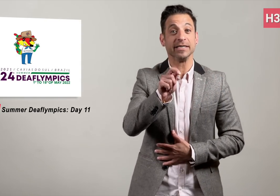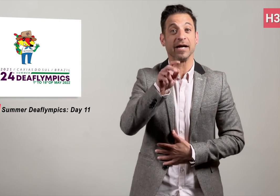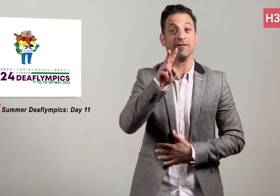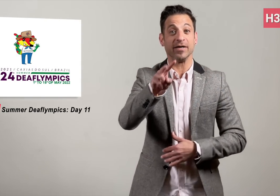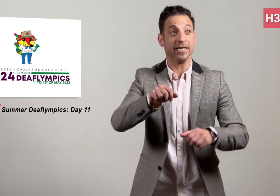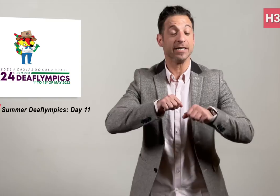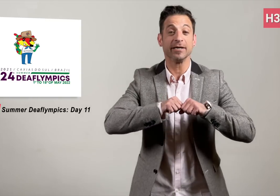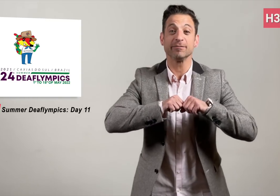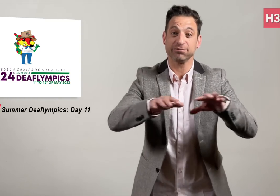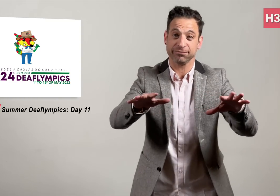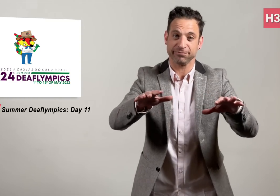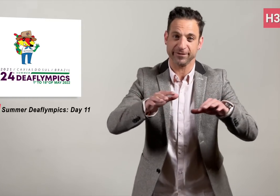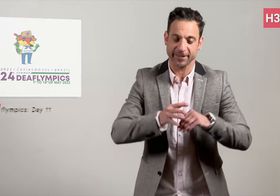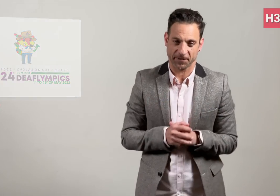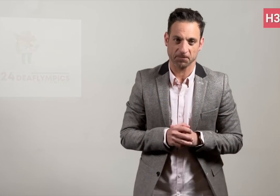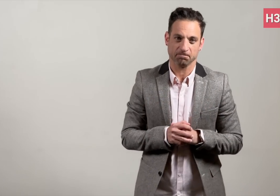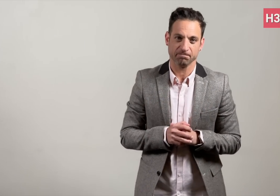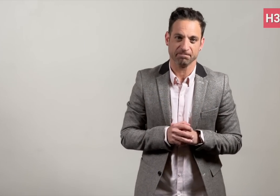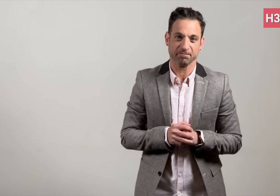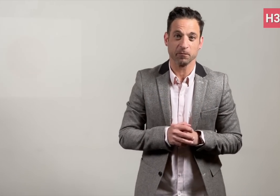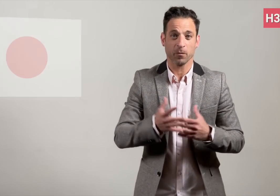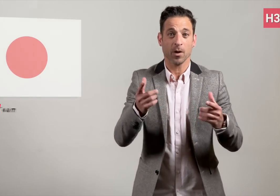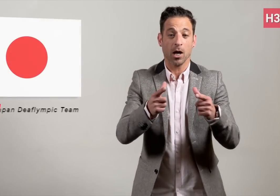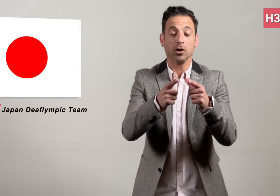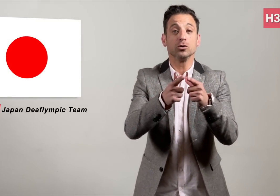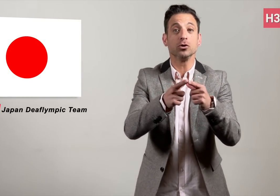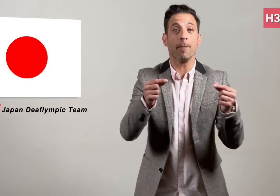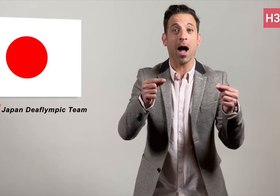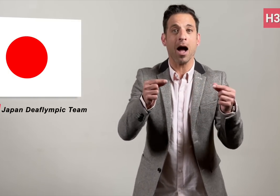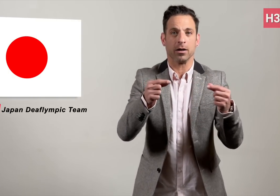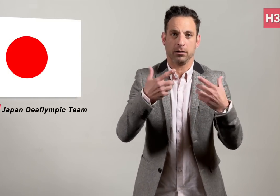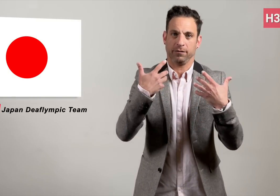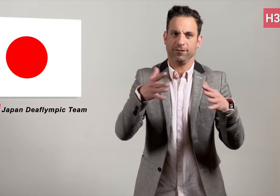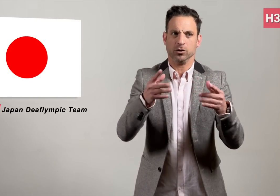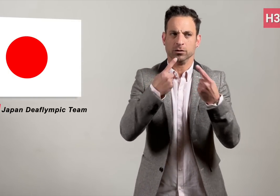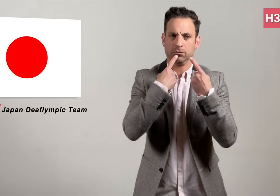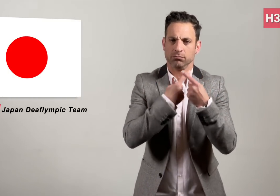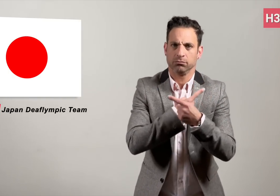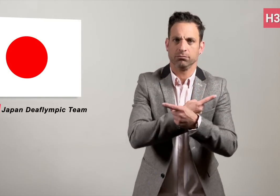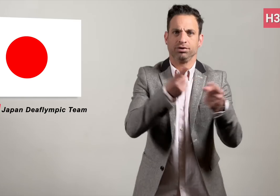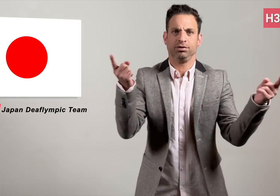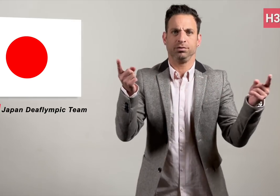The Japan team has announced they are